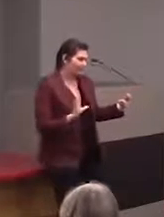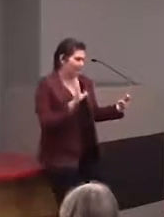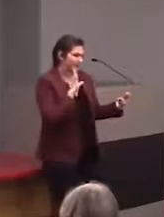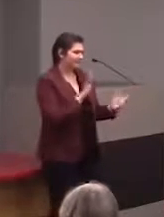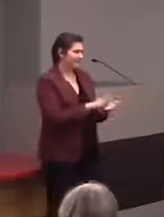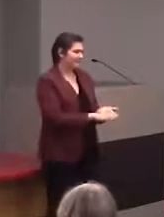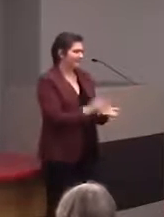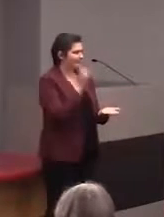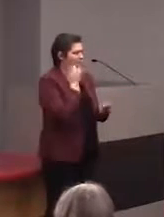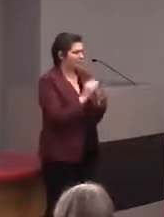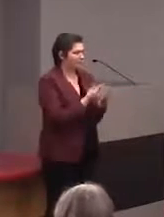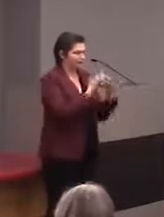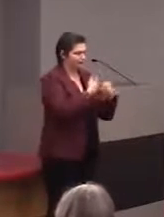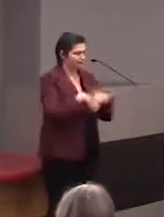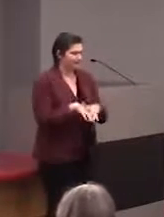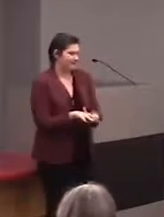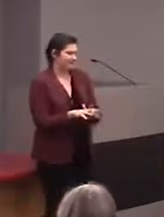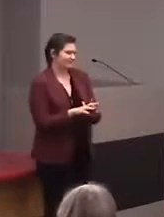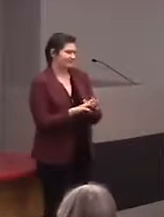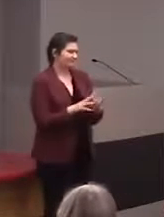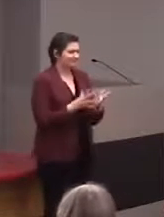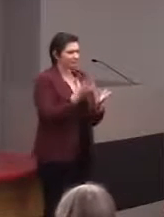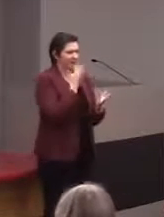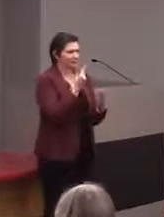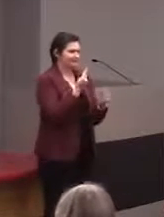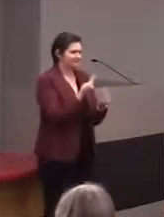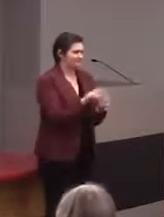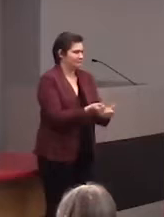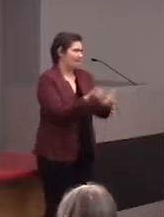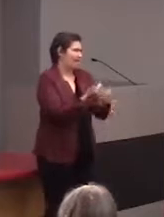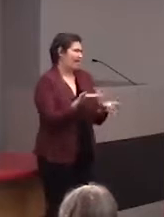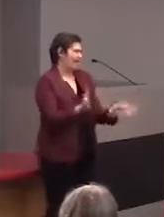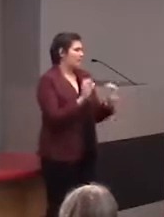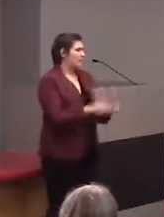a more integrated way of doing that, something where you can touch it and you would